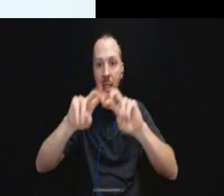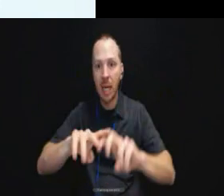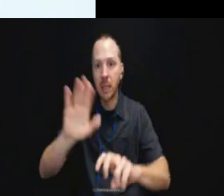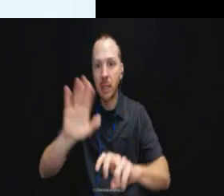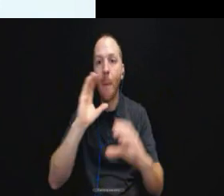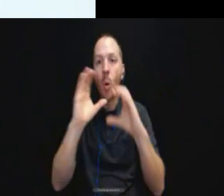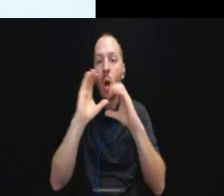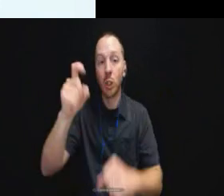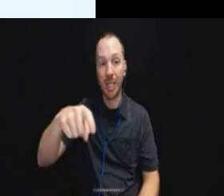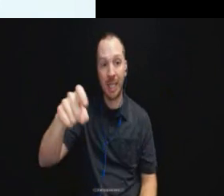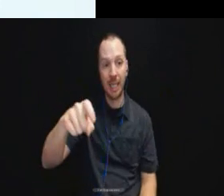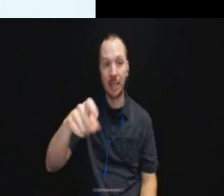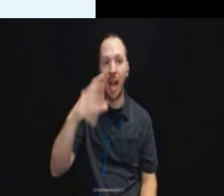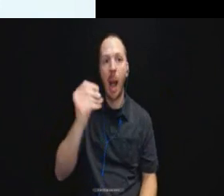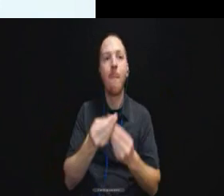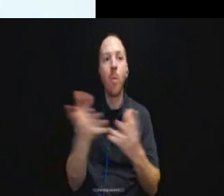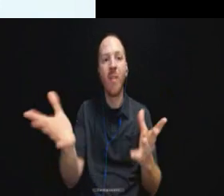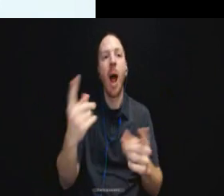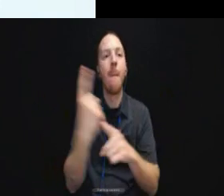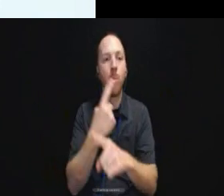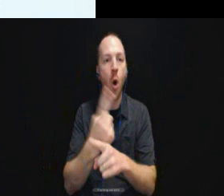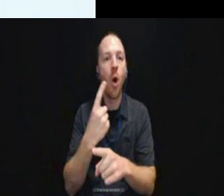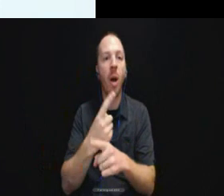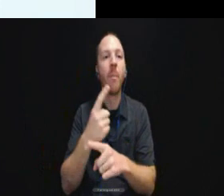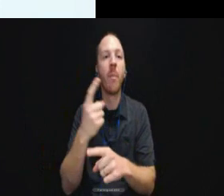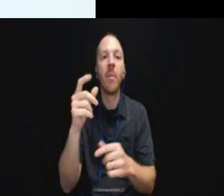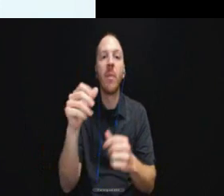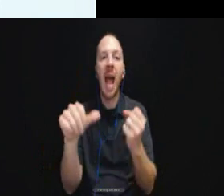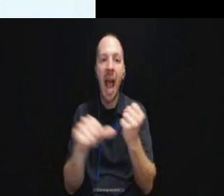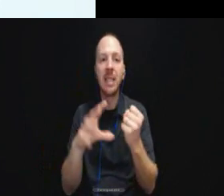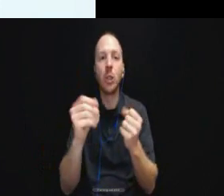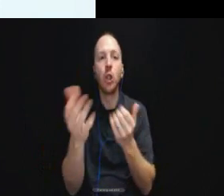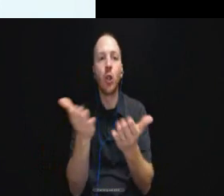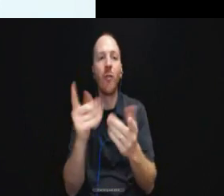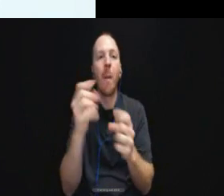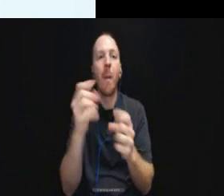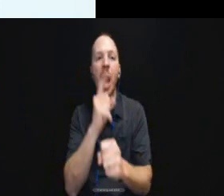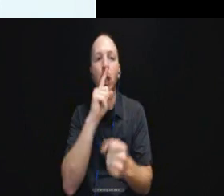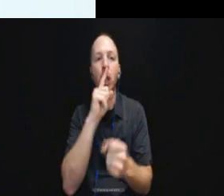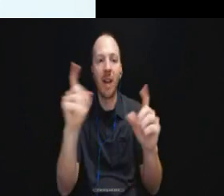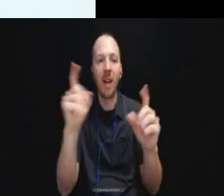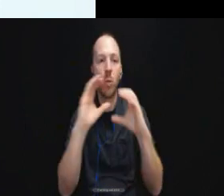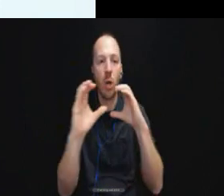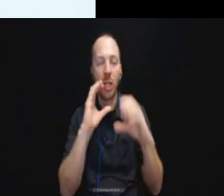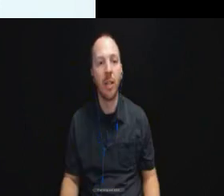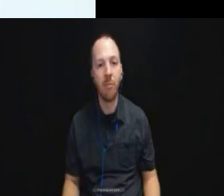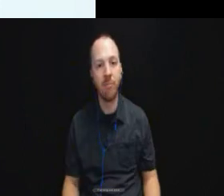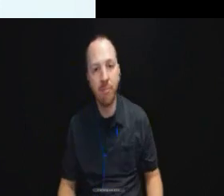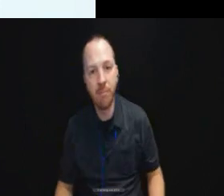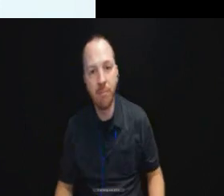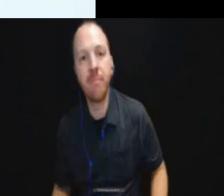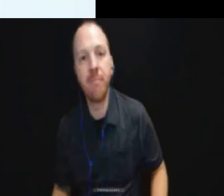need and provide the auxiliary aid and services to ensure effective communication.